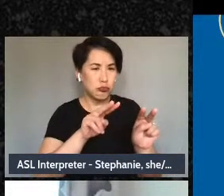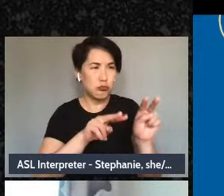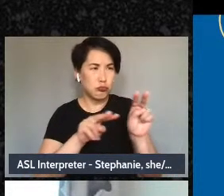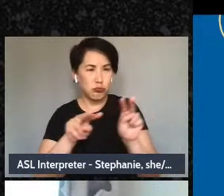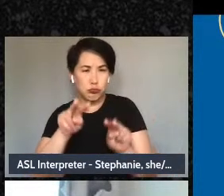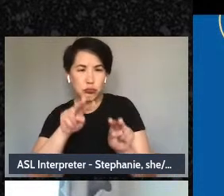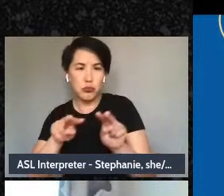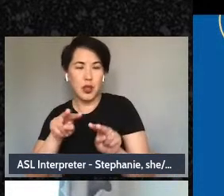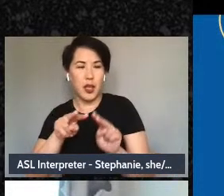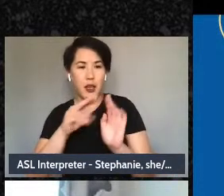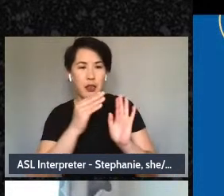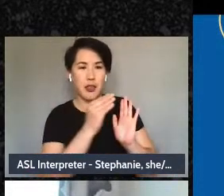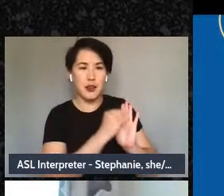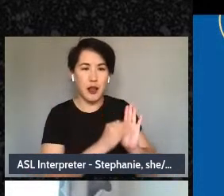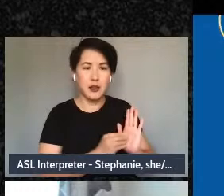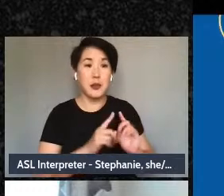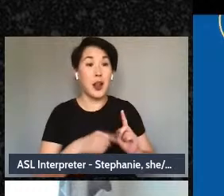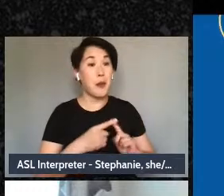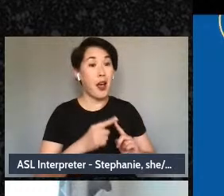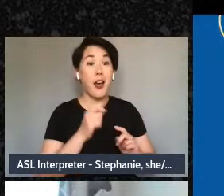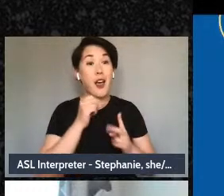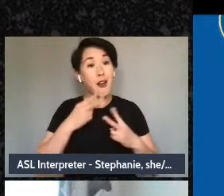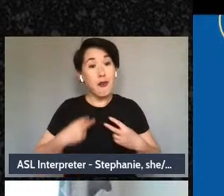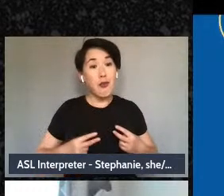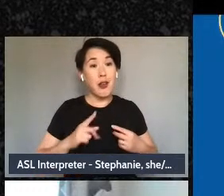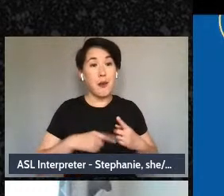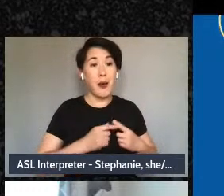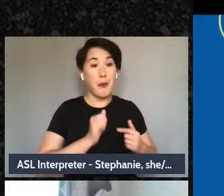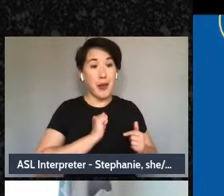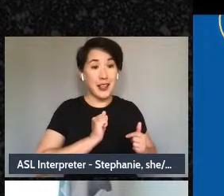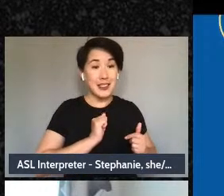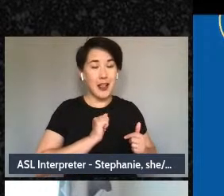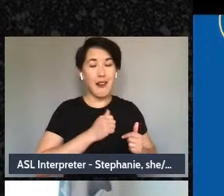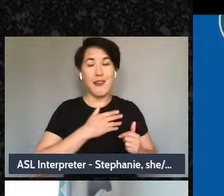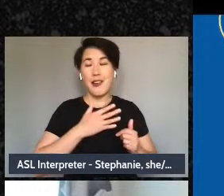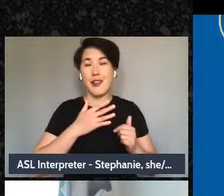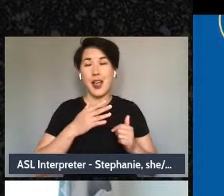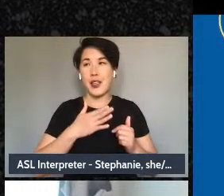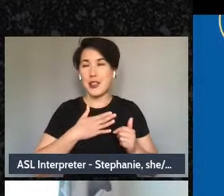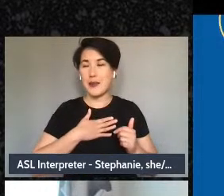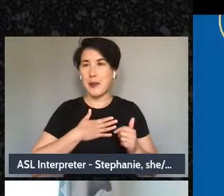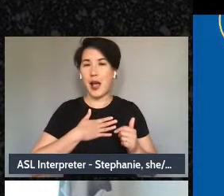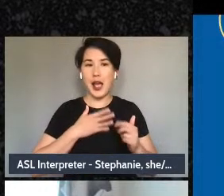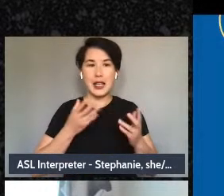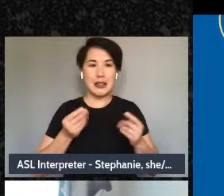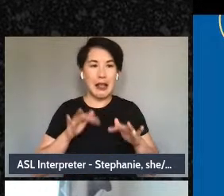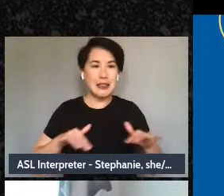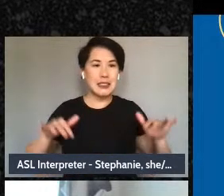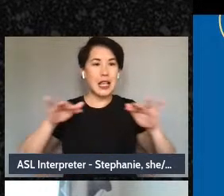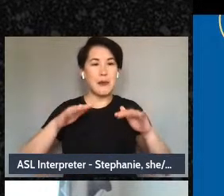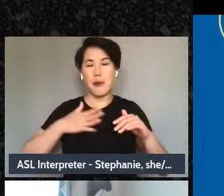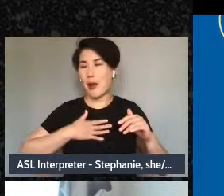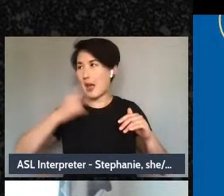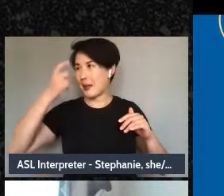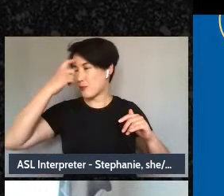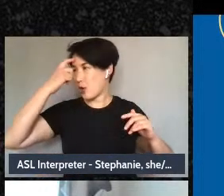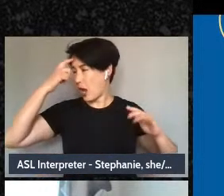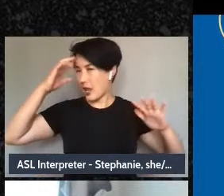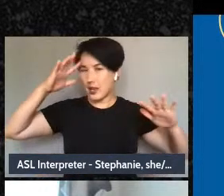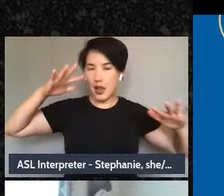about myself and the map and landscape of my brain and movements, the more of a guide I have